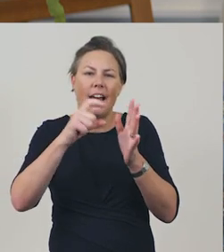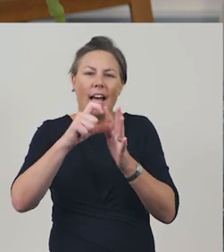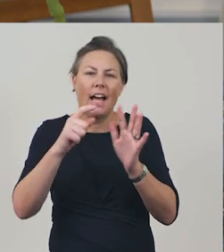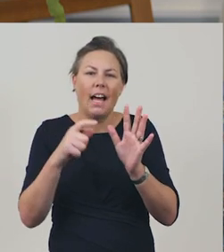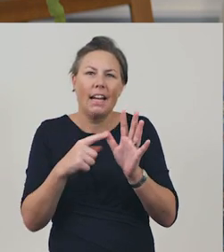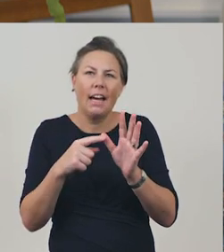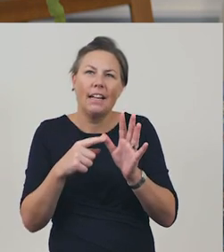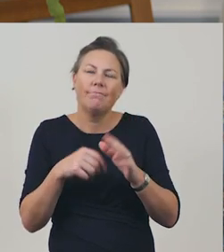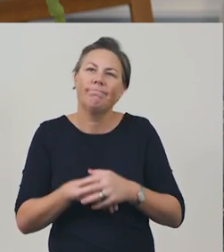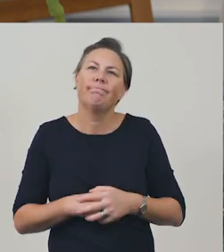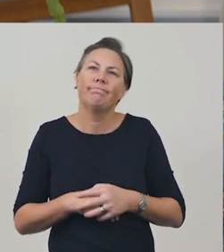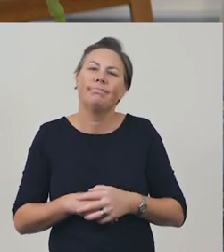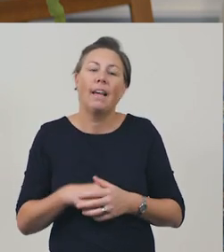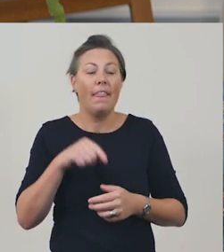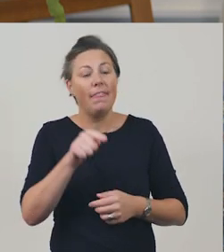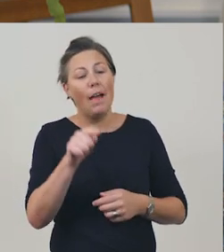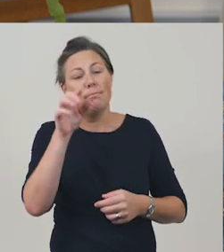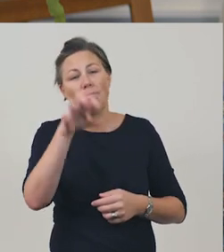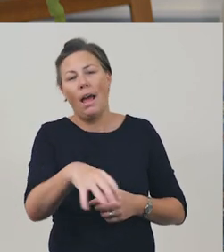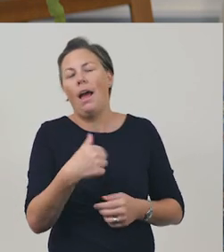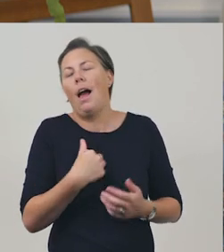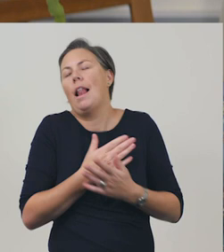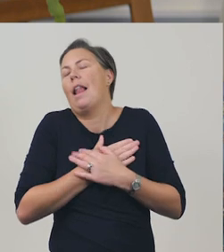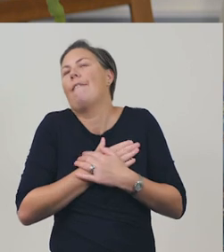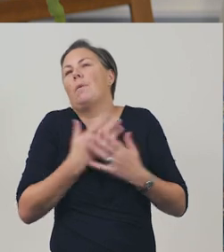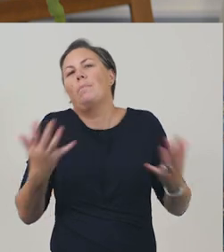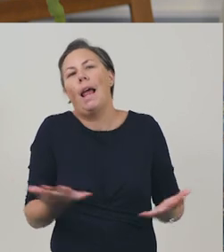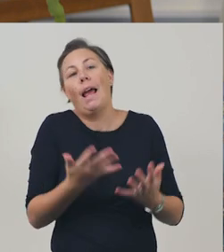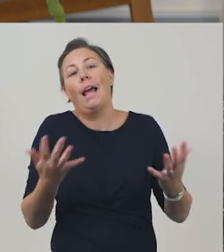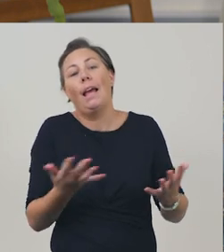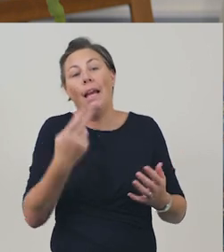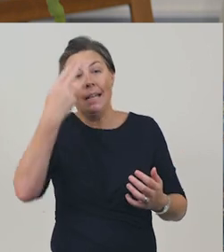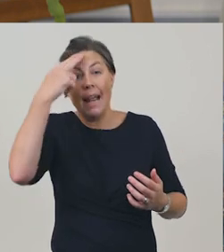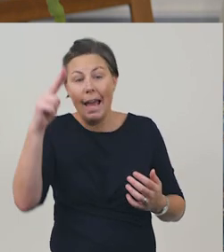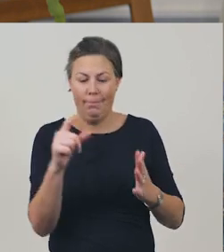This place I love to play I call David’s Creek.